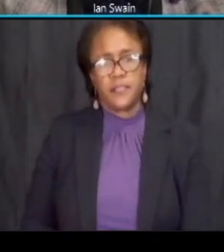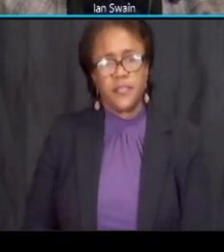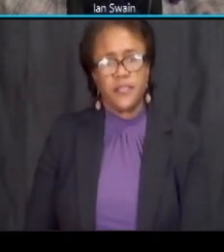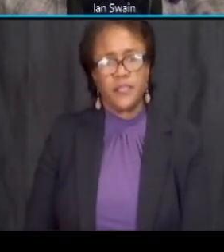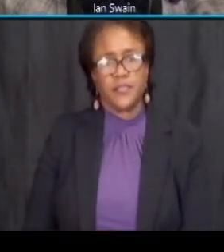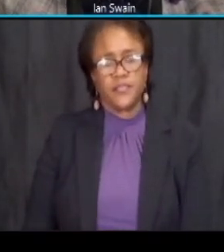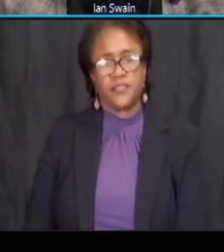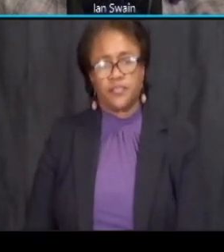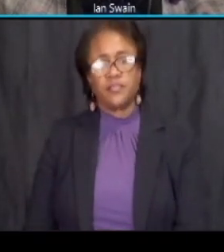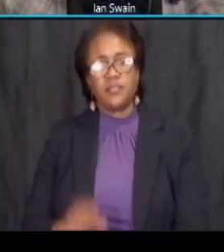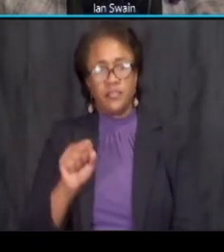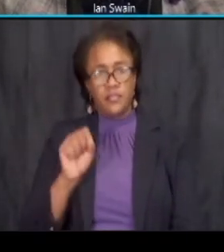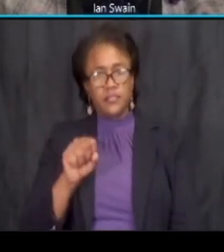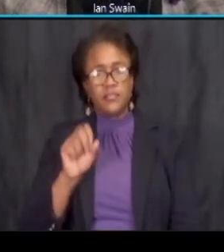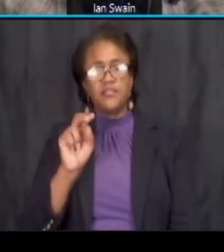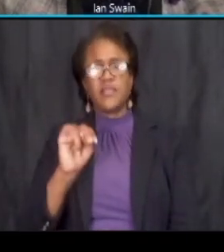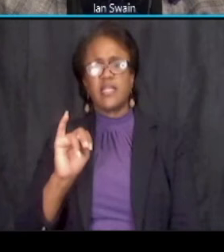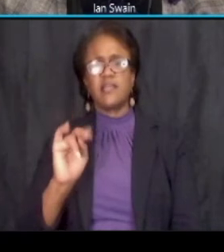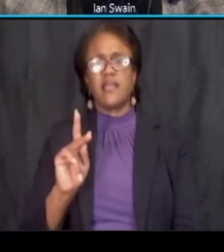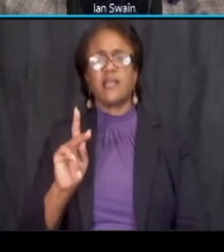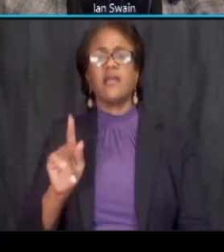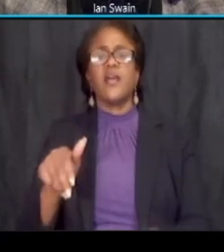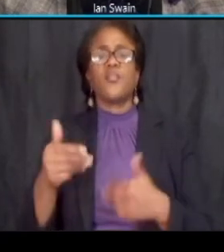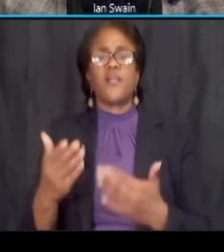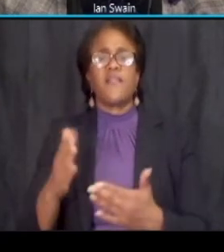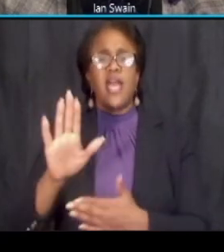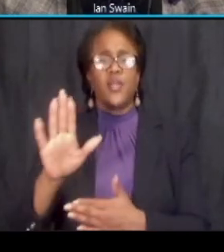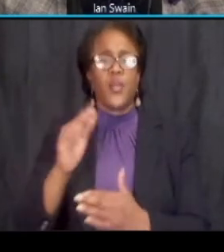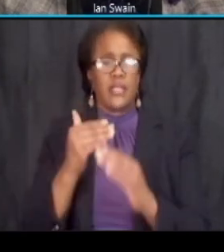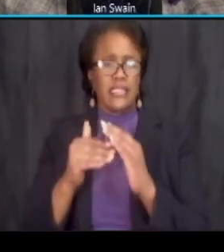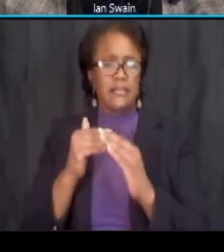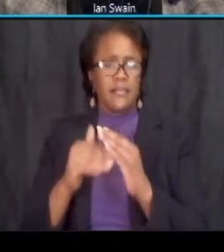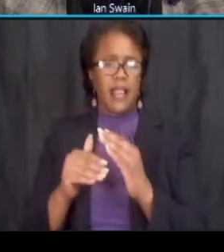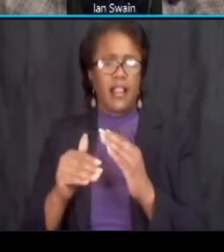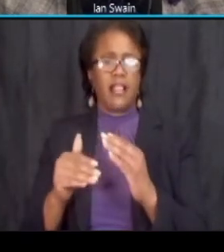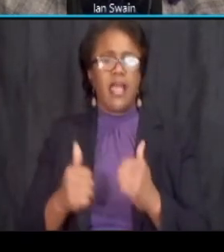thanks and nick can you please provide your uh email address verbally over the phone